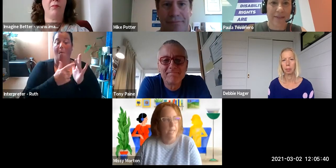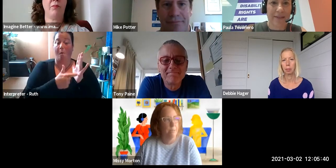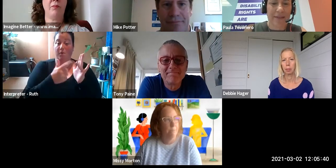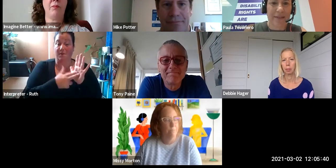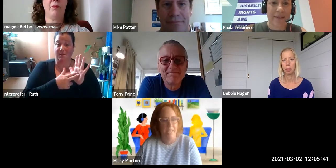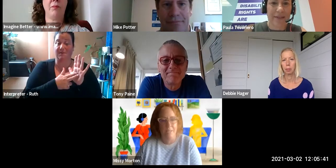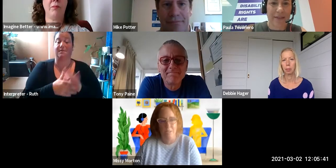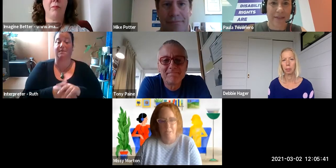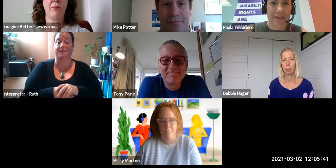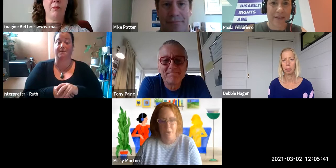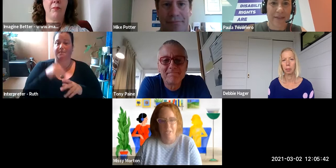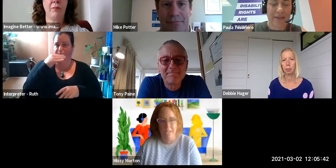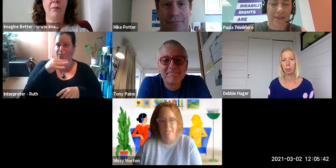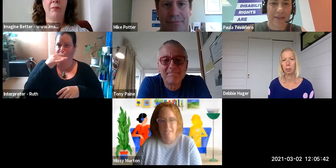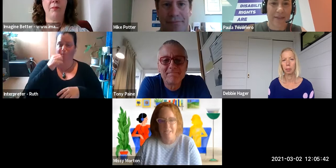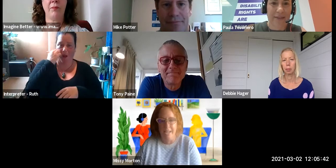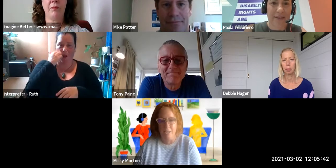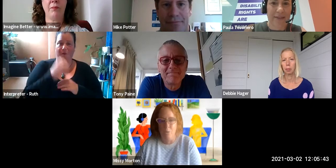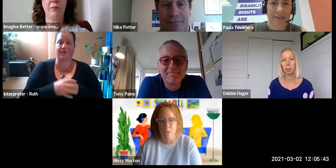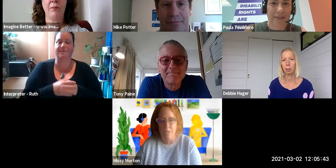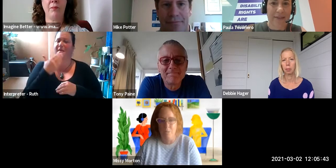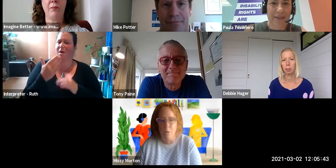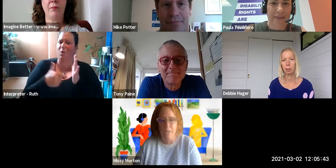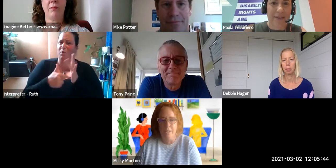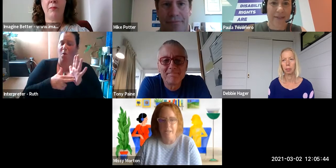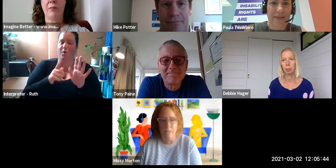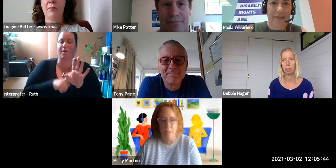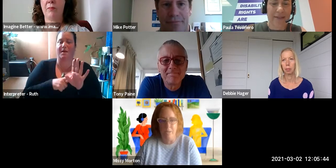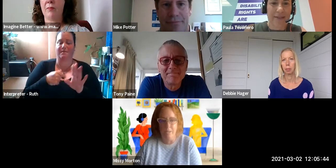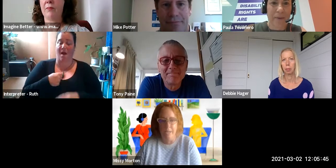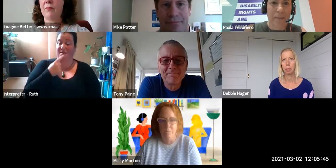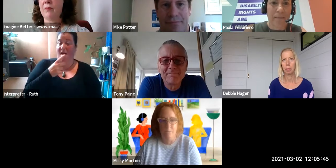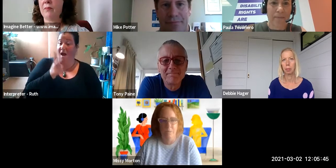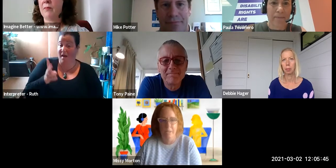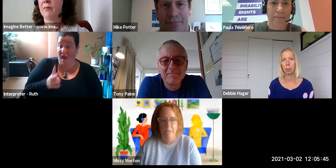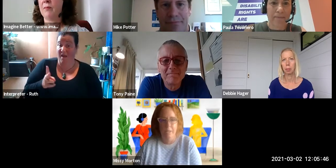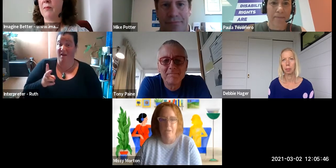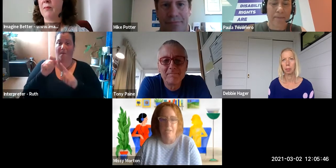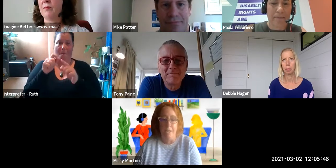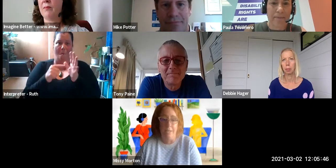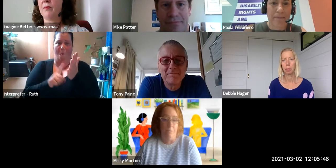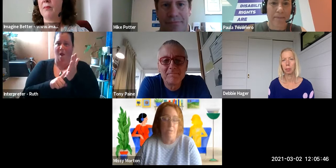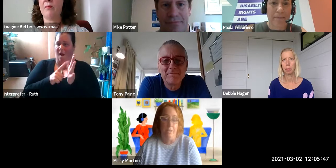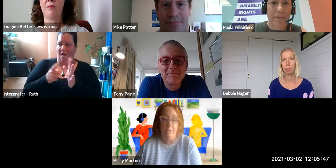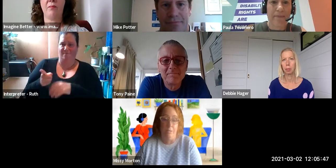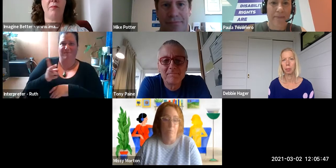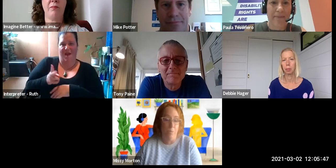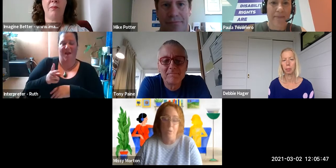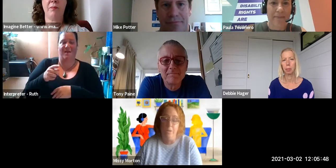I'm Missy Morton. Thanks Tony. I'd just like to echo what Paula has said about how excited I was to hear that this